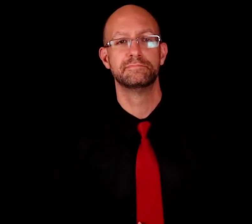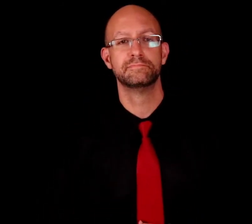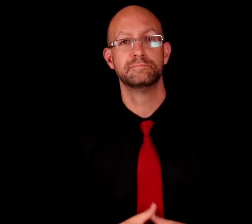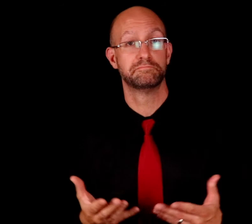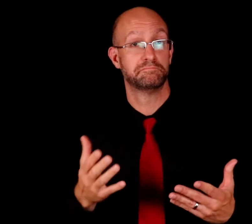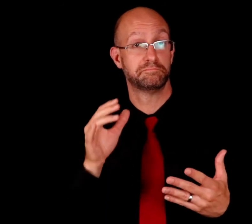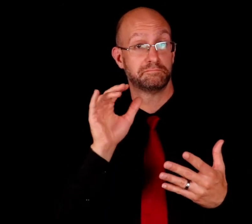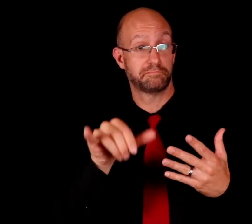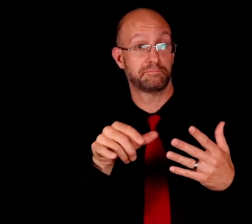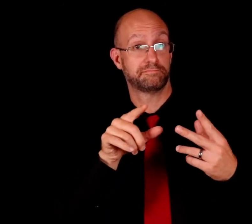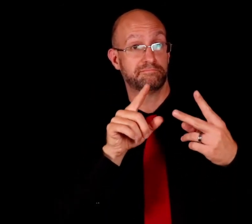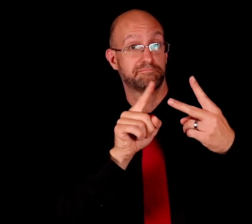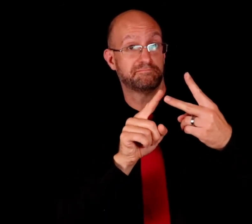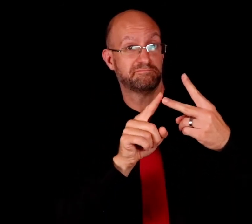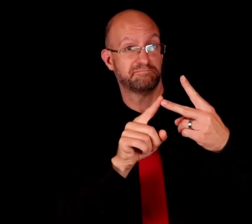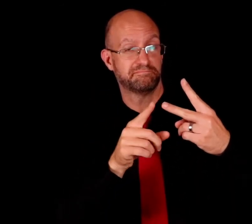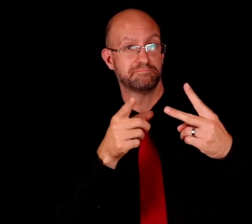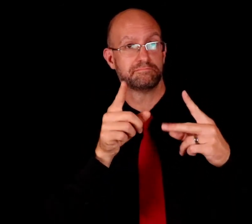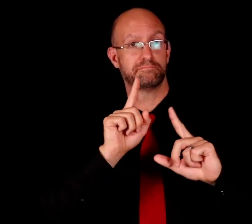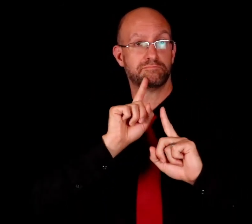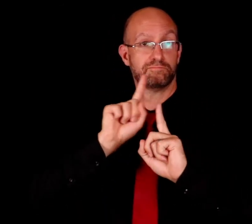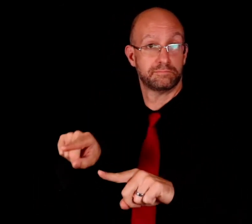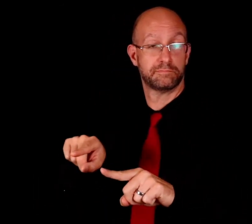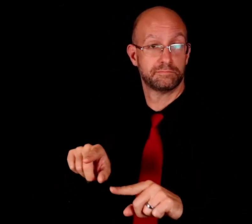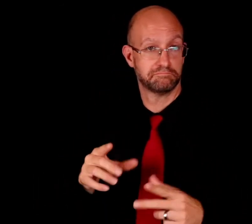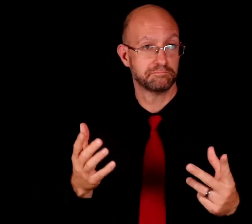So that is what you need to do for #2, make a response.